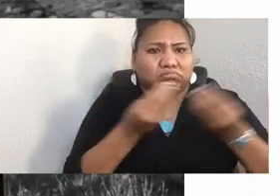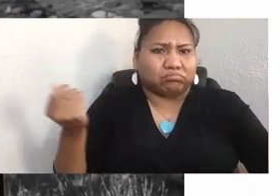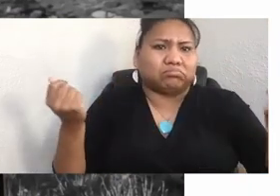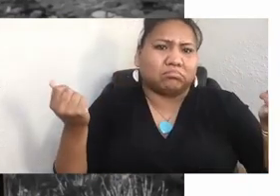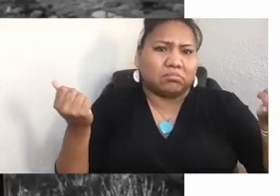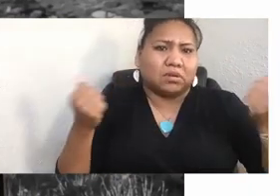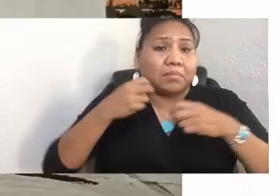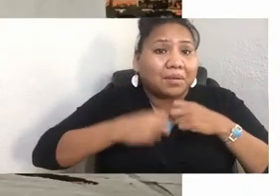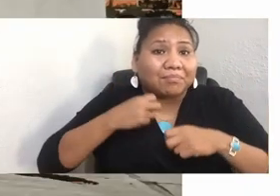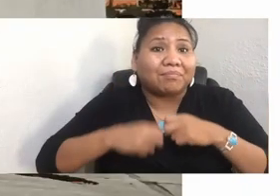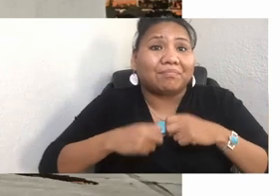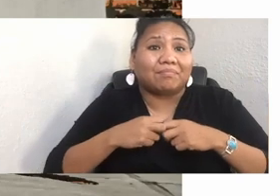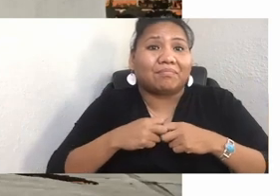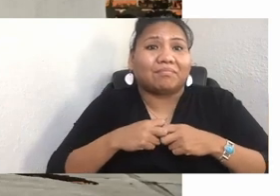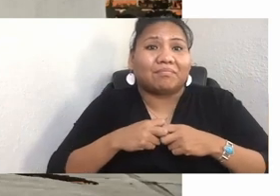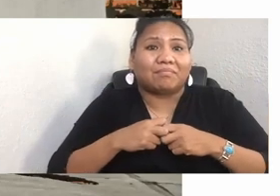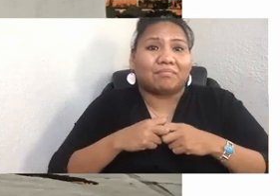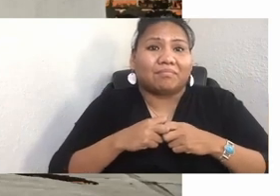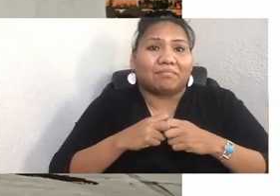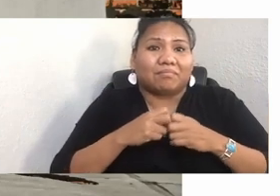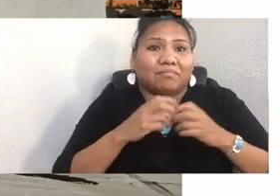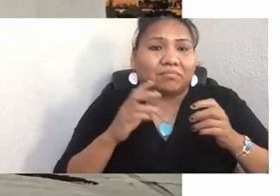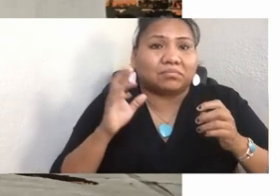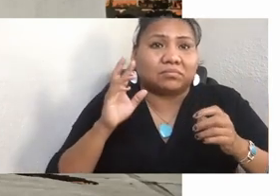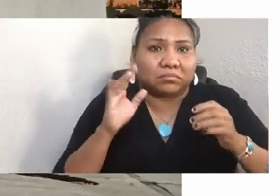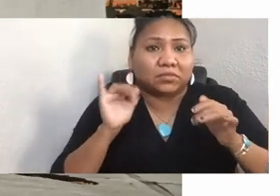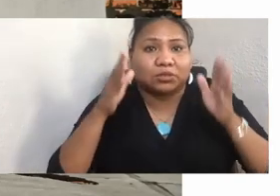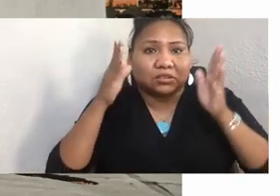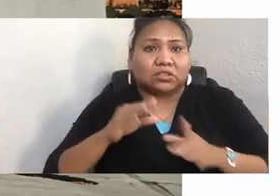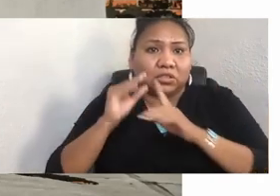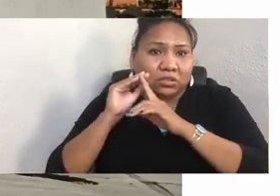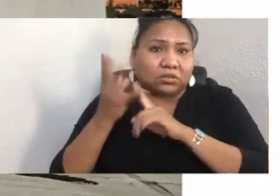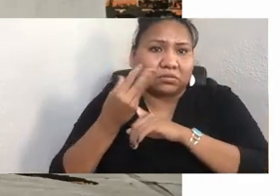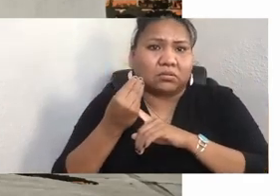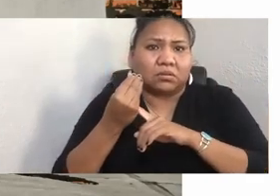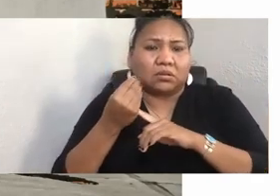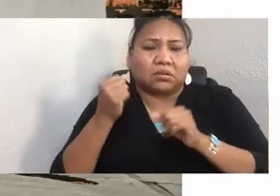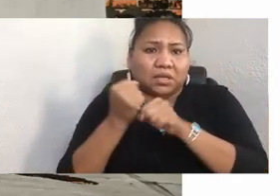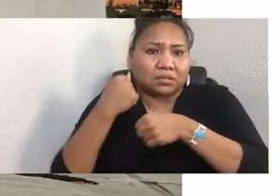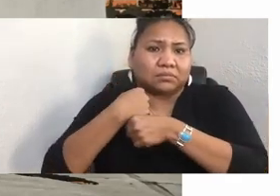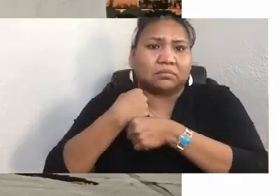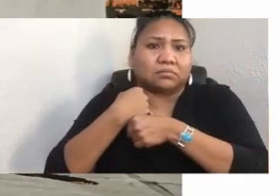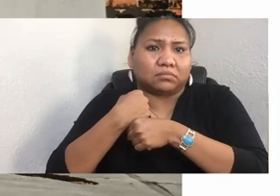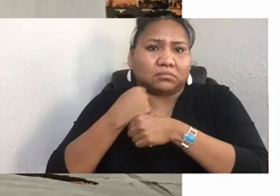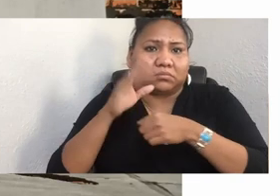is made by and for the people, and that our indigenous cultures are alive because they've adapted.